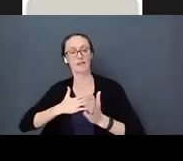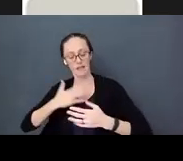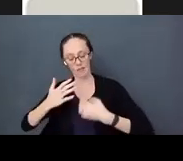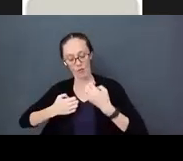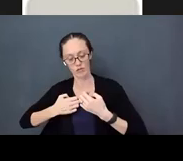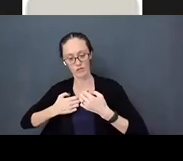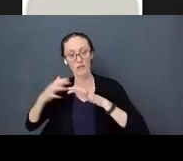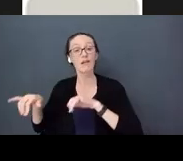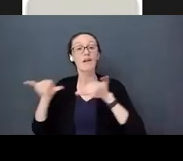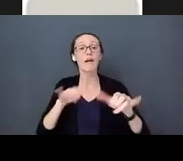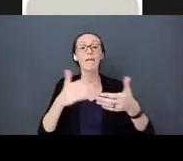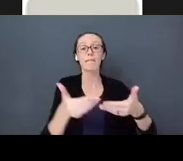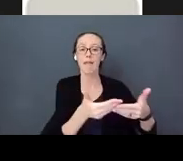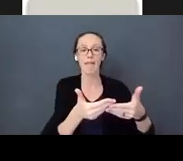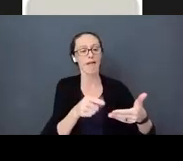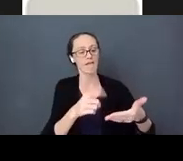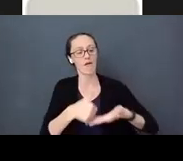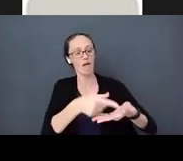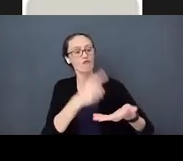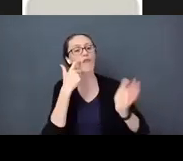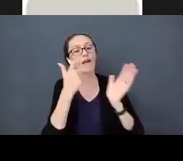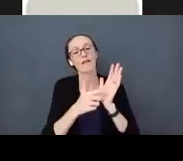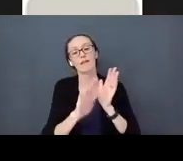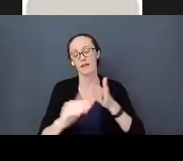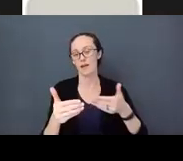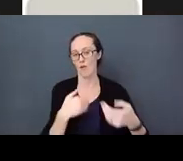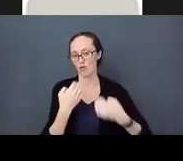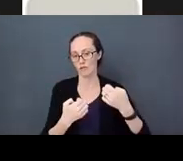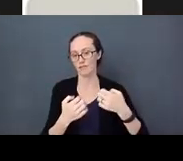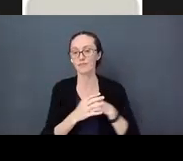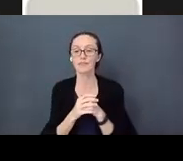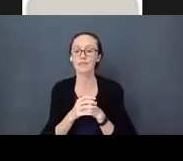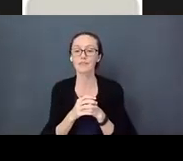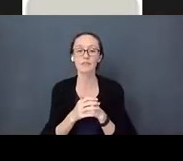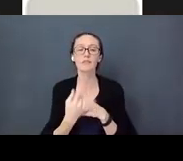the babies recognize their emotions. There was study done many years ago